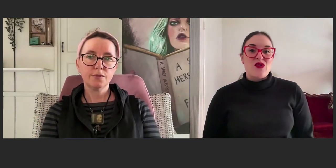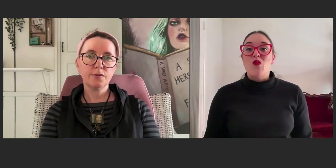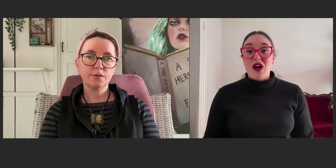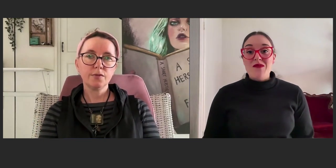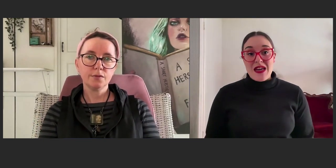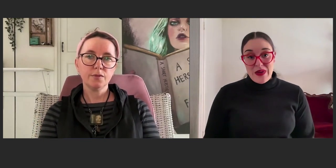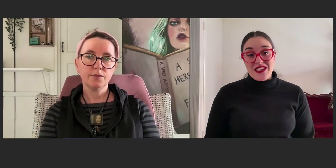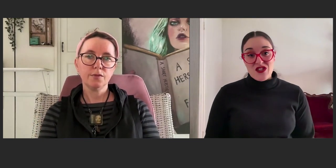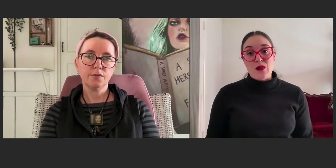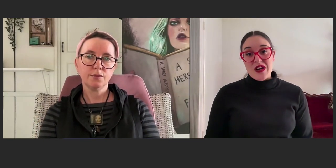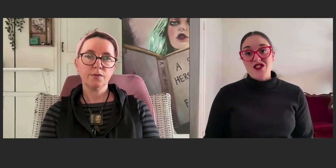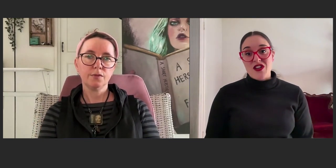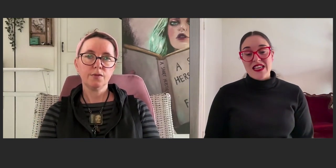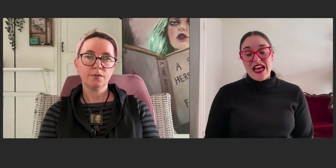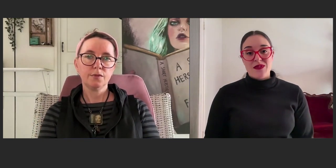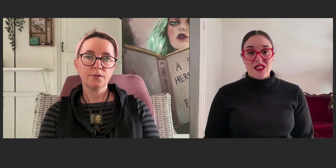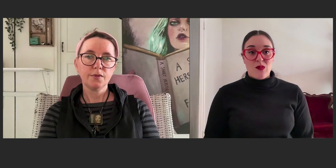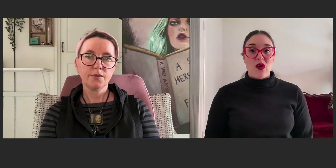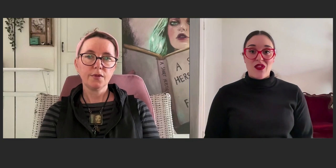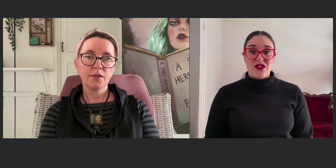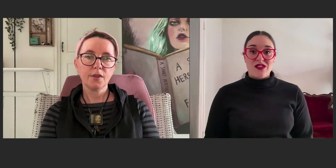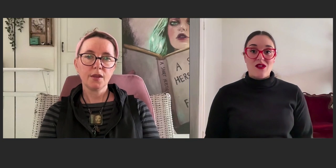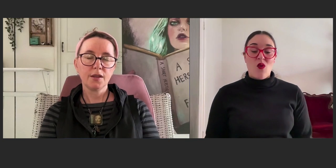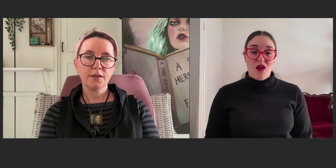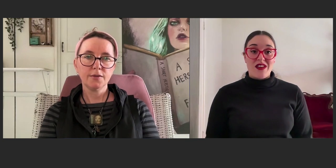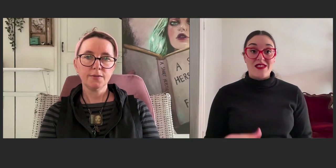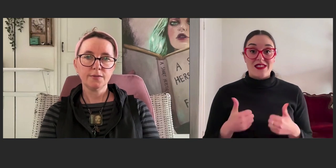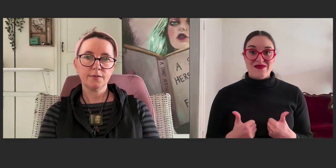or what it may be to bridge those gaps and support those authors.